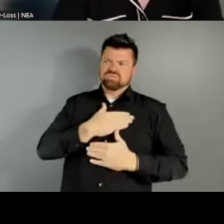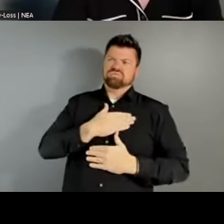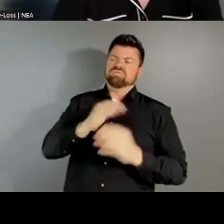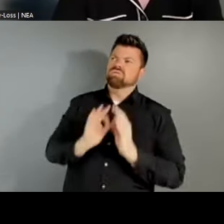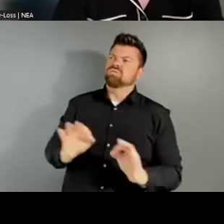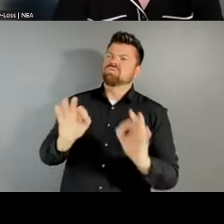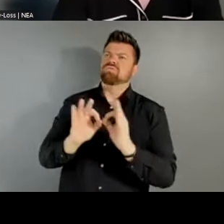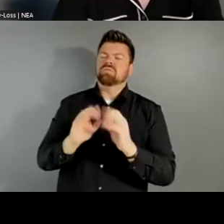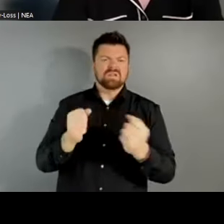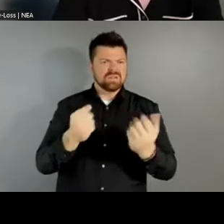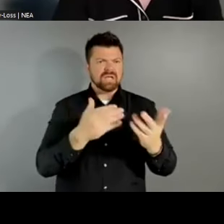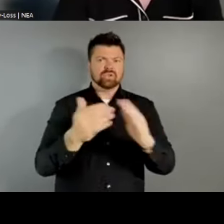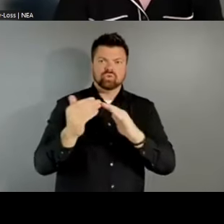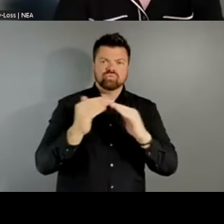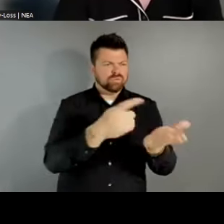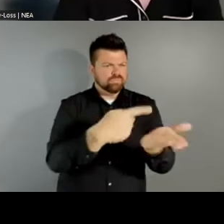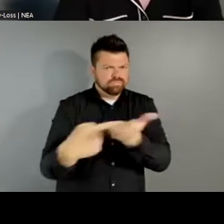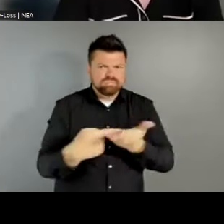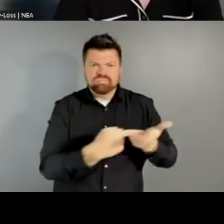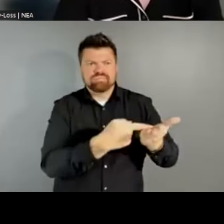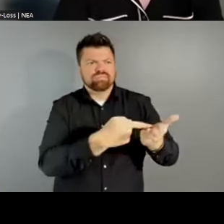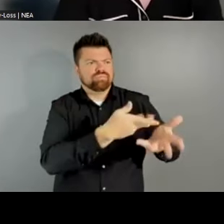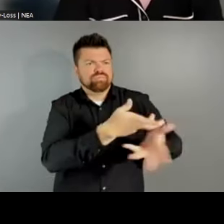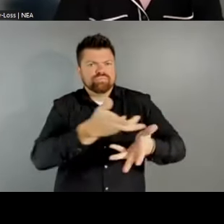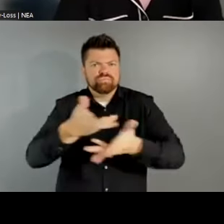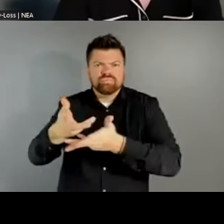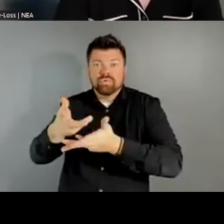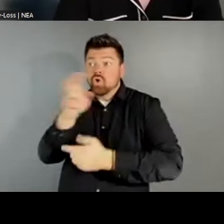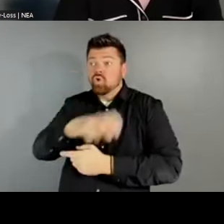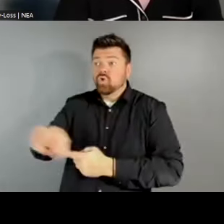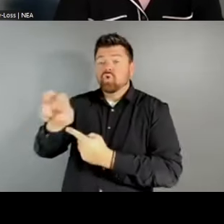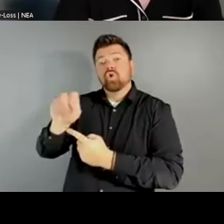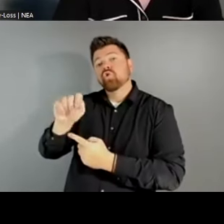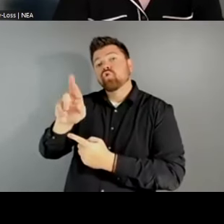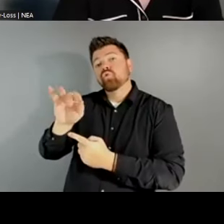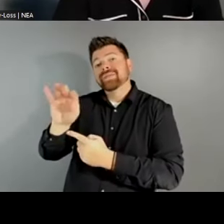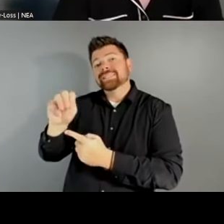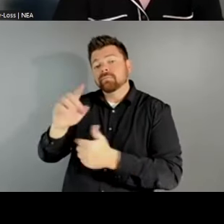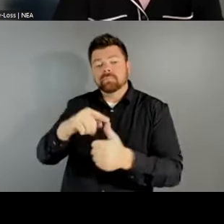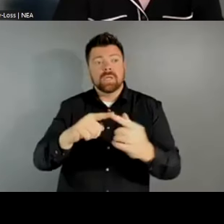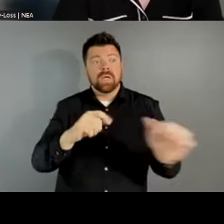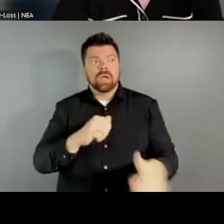right now about the value of tourism and outsiders coming in and the role that sports is particularly